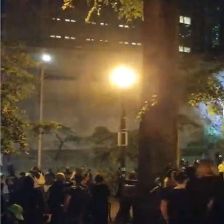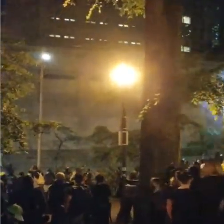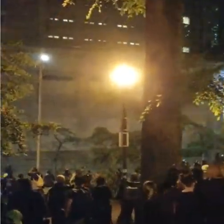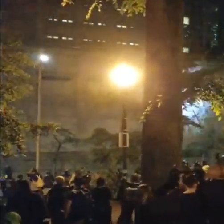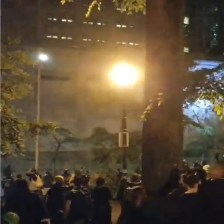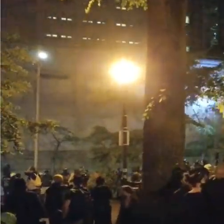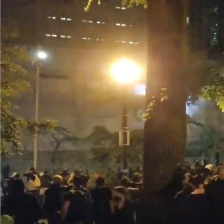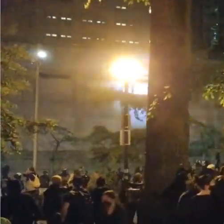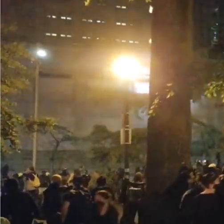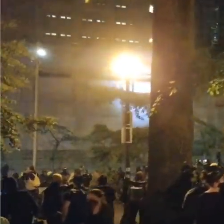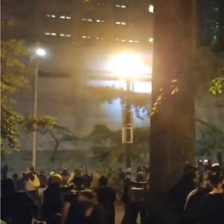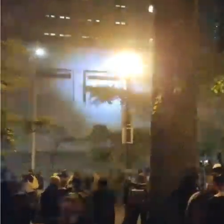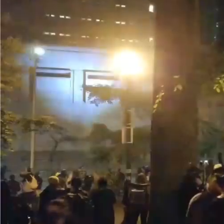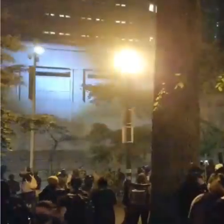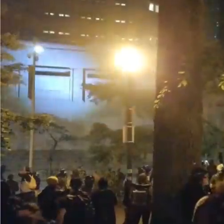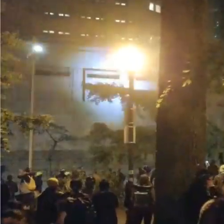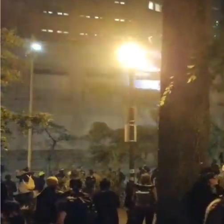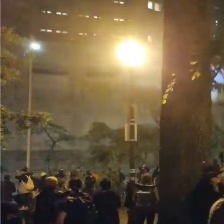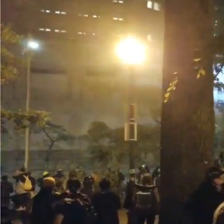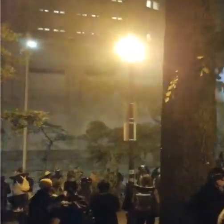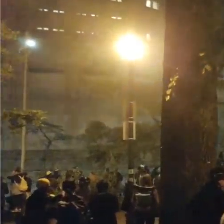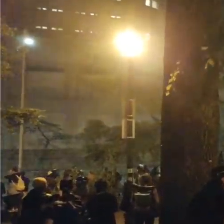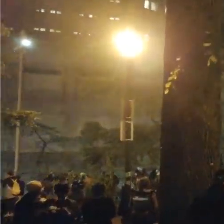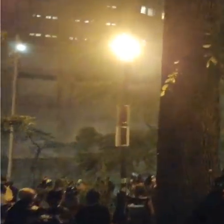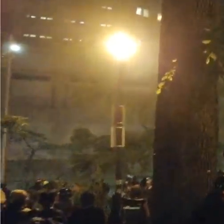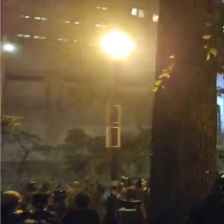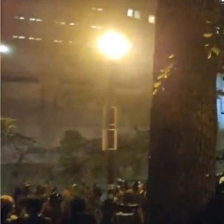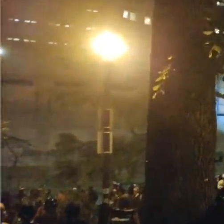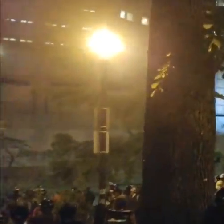and these people are burning a flag that's up against the plywood